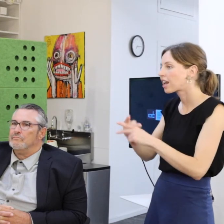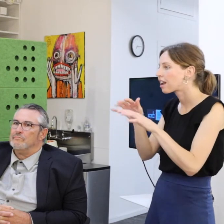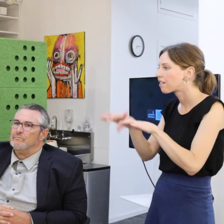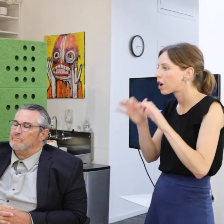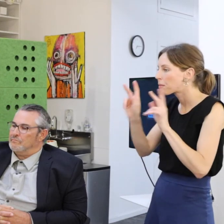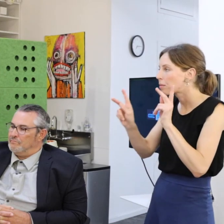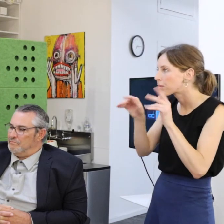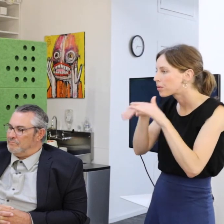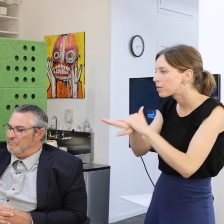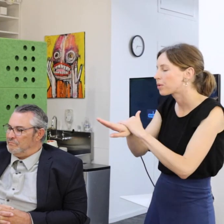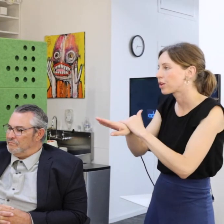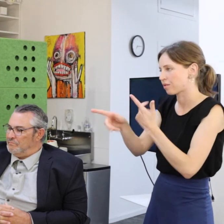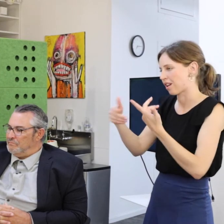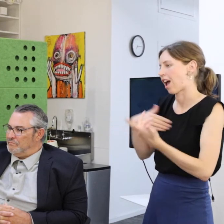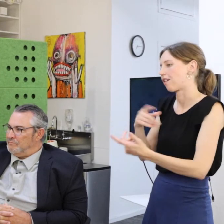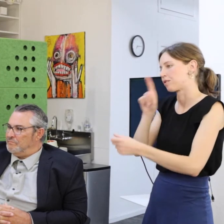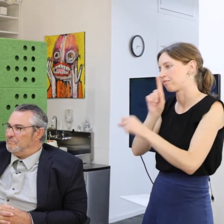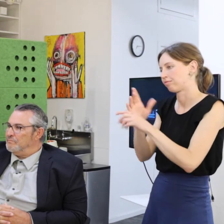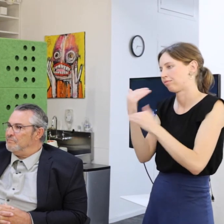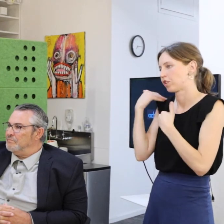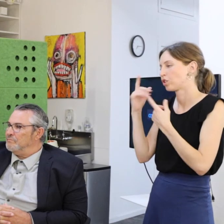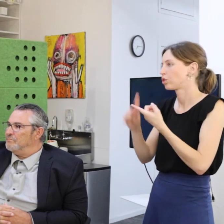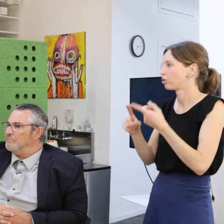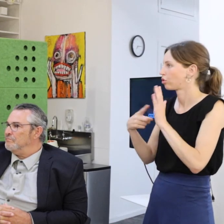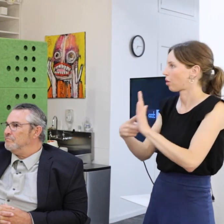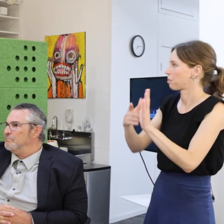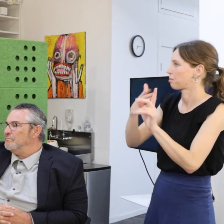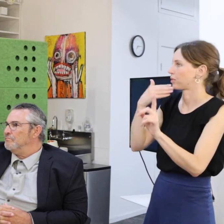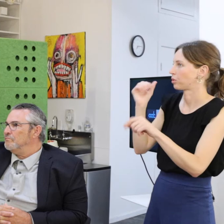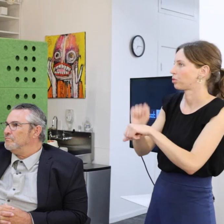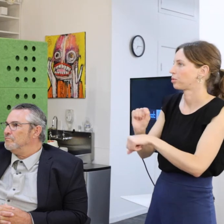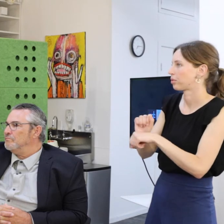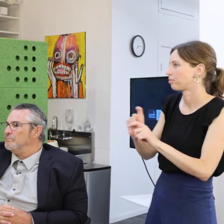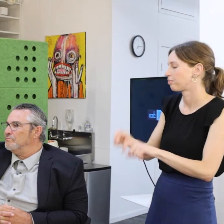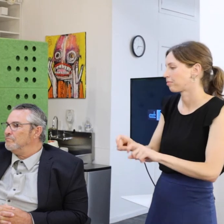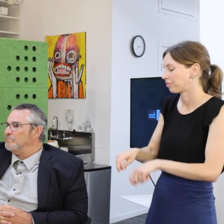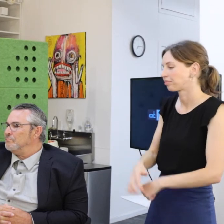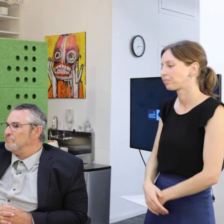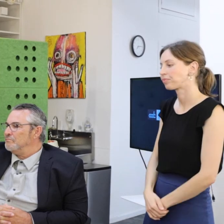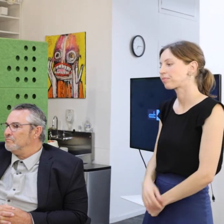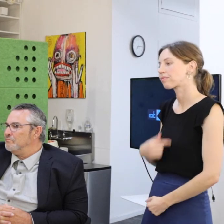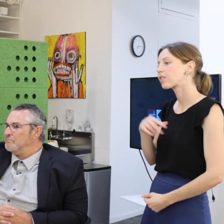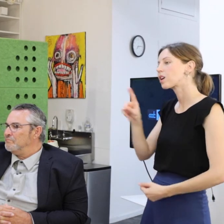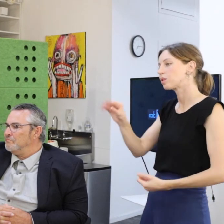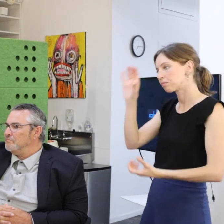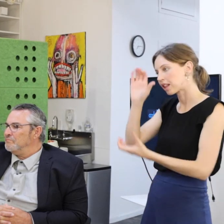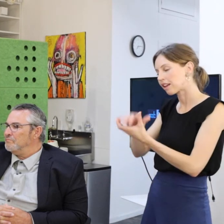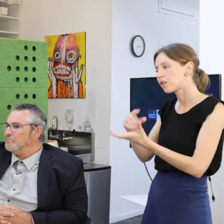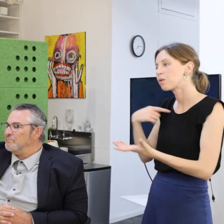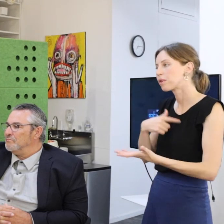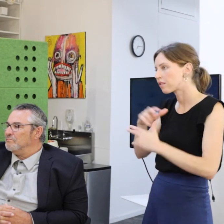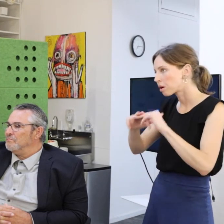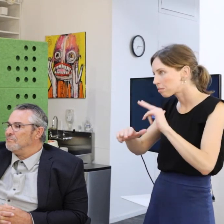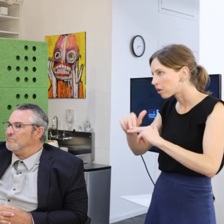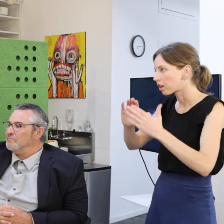have an obligation to really put your best foot forward. And I really believe that we have built a community of